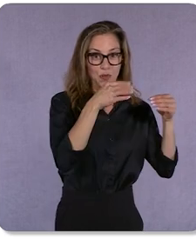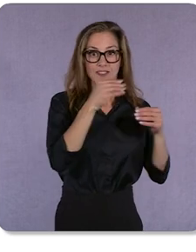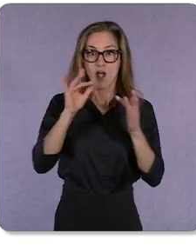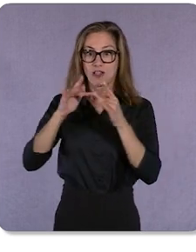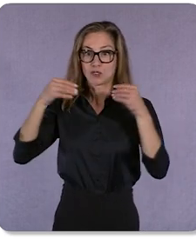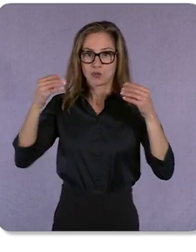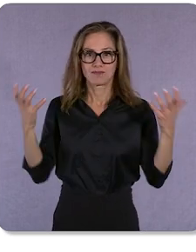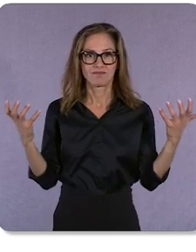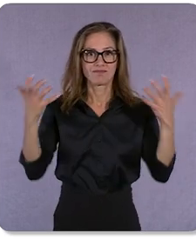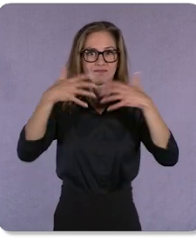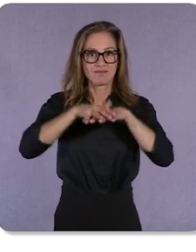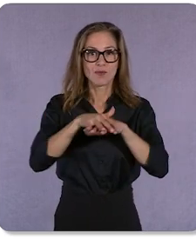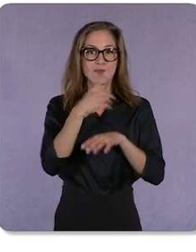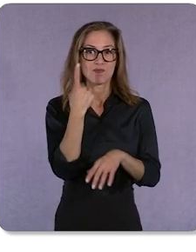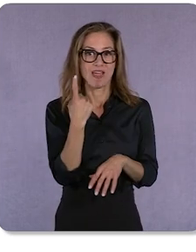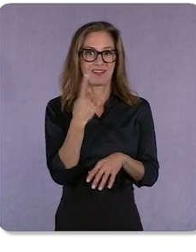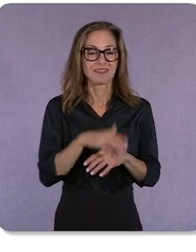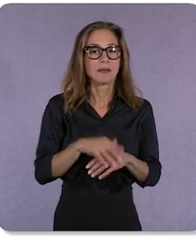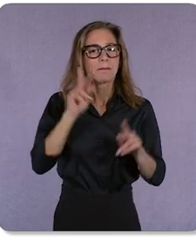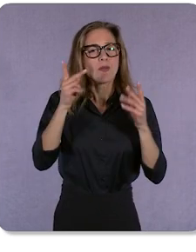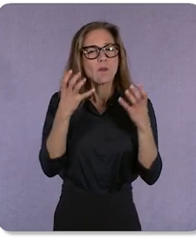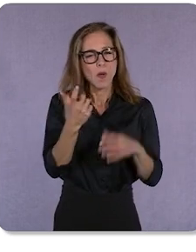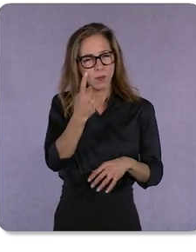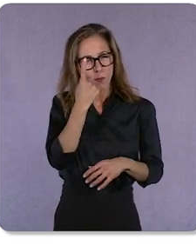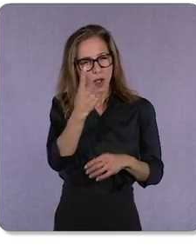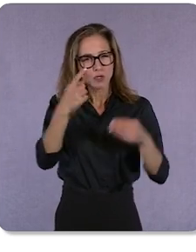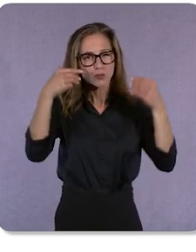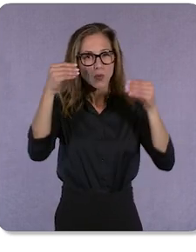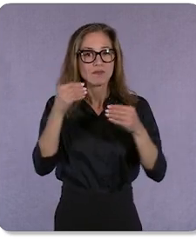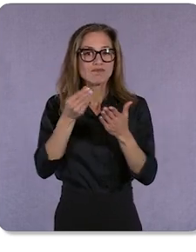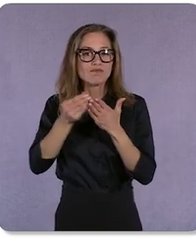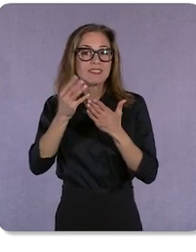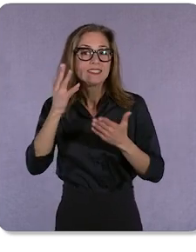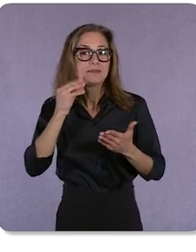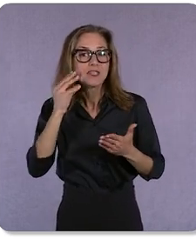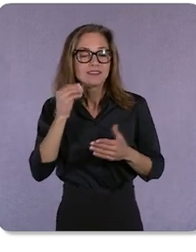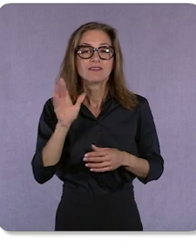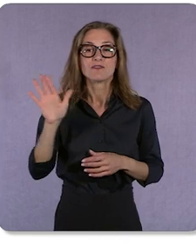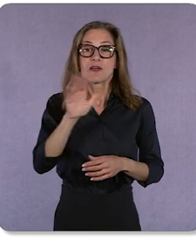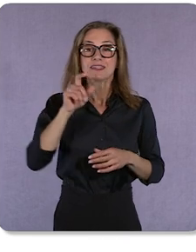People want a “One Store” experience — where their needs are met no matter